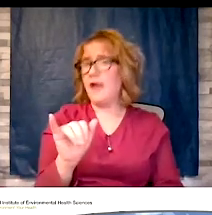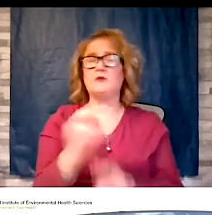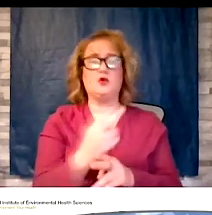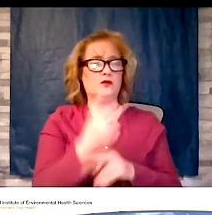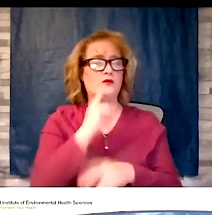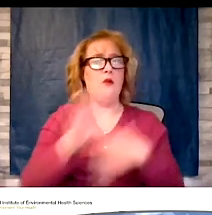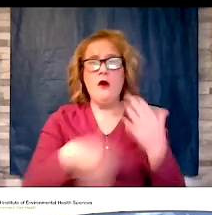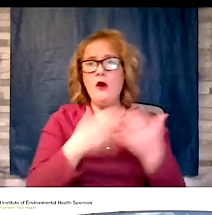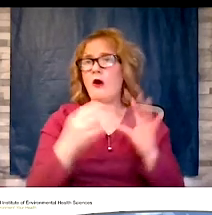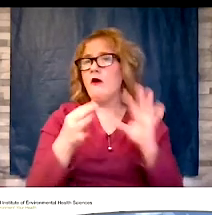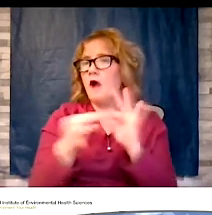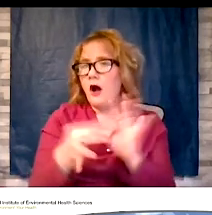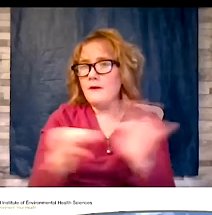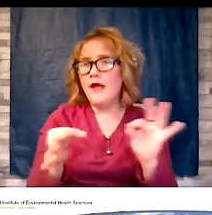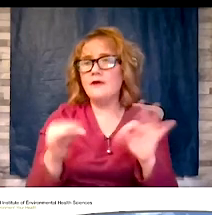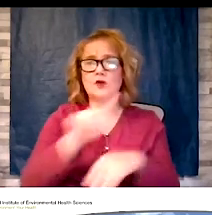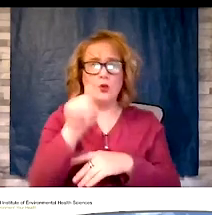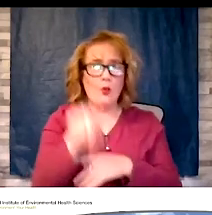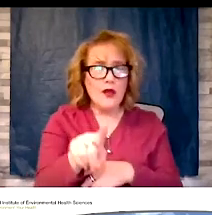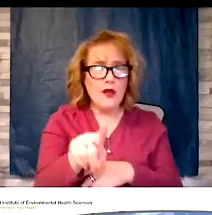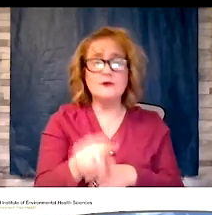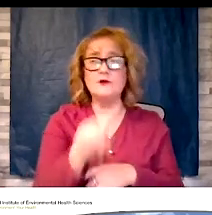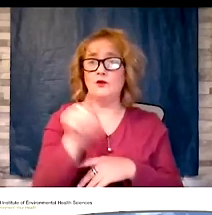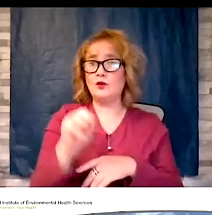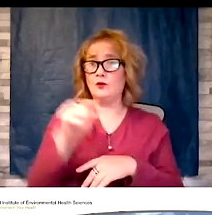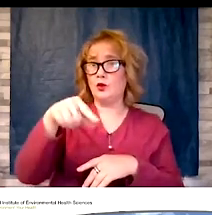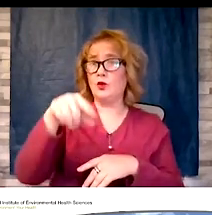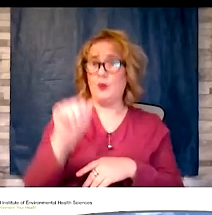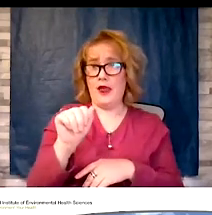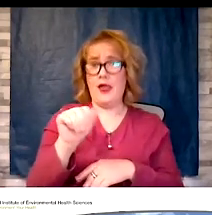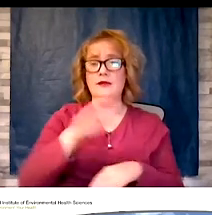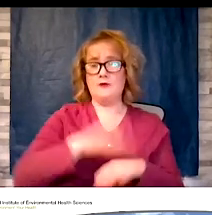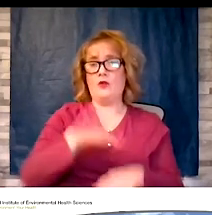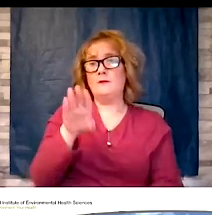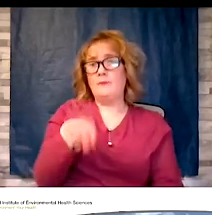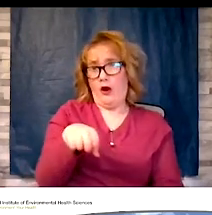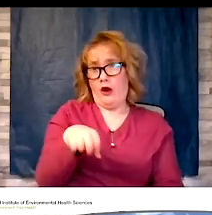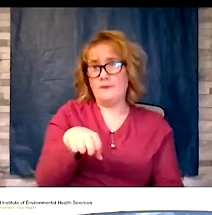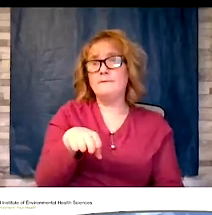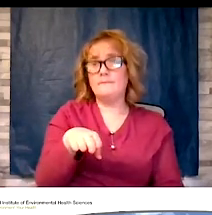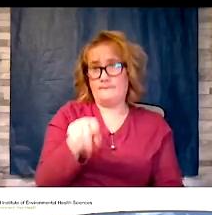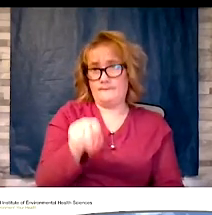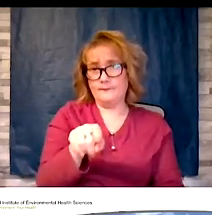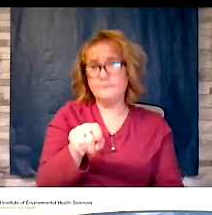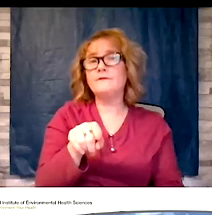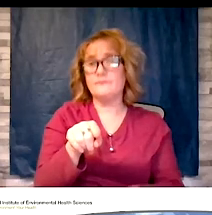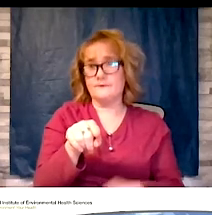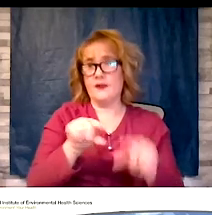the zoom Q&A is located at the bottom of your zoom window, when